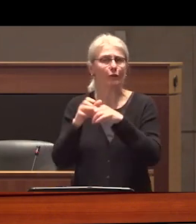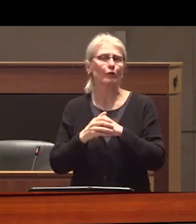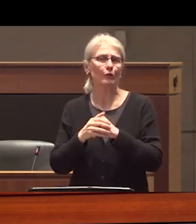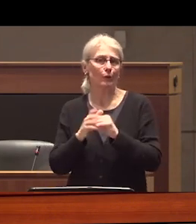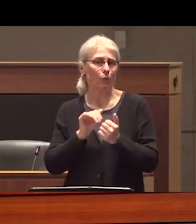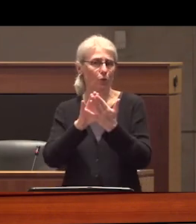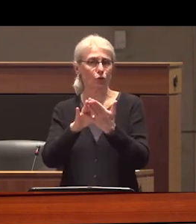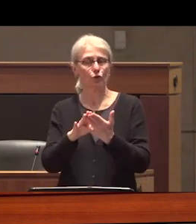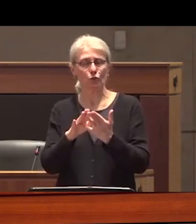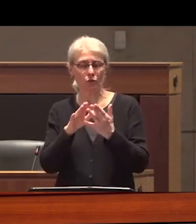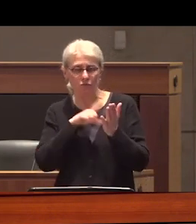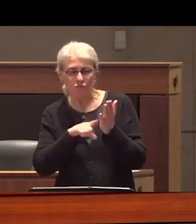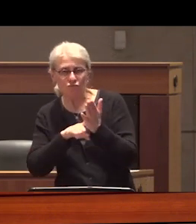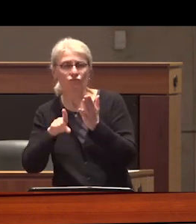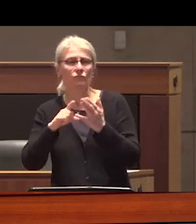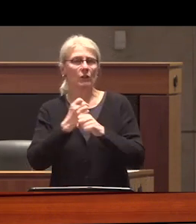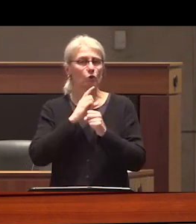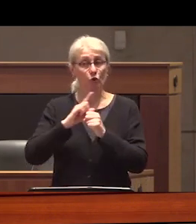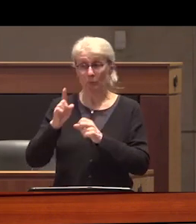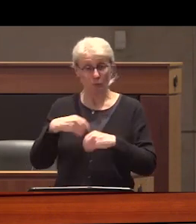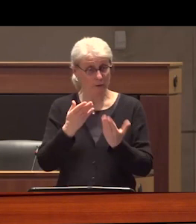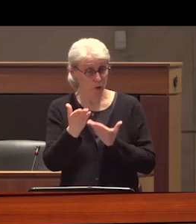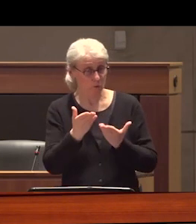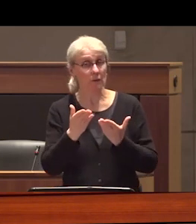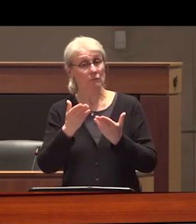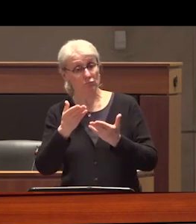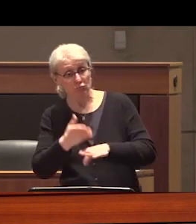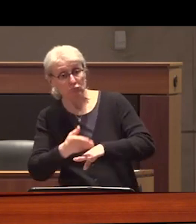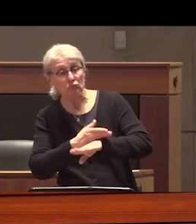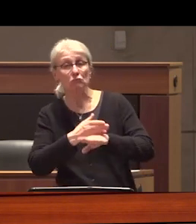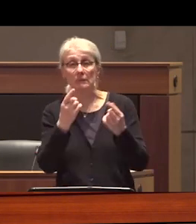should be designed to track services outcomes there also must be some sort of accreditation